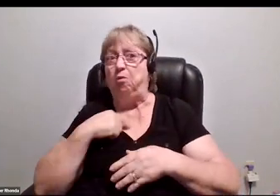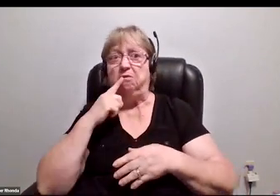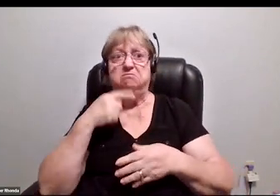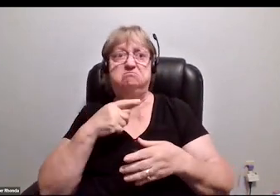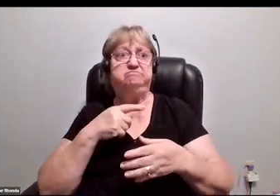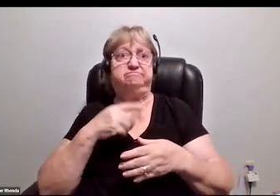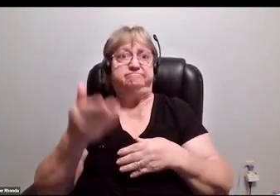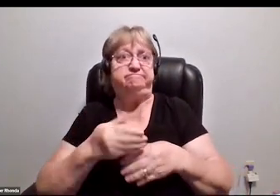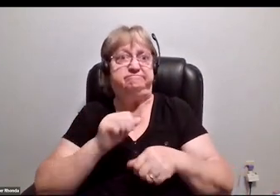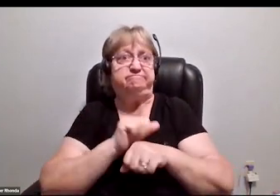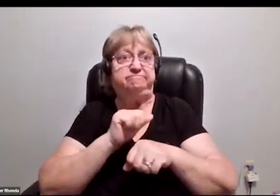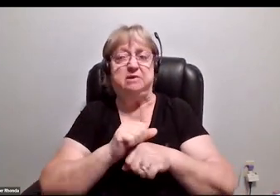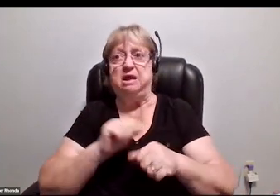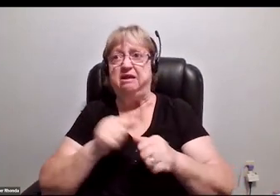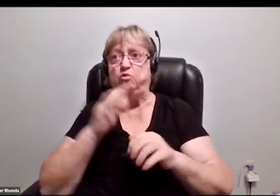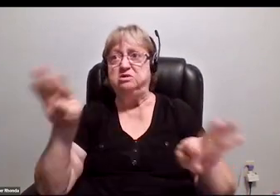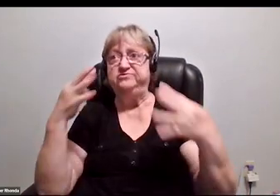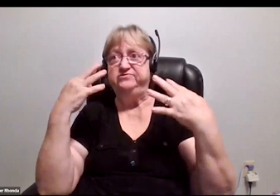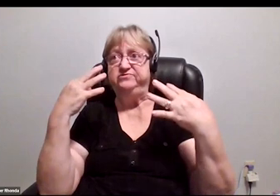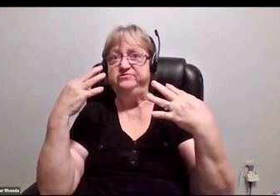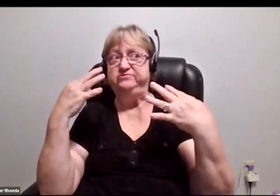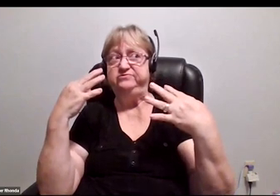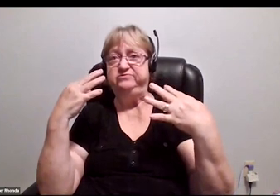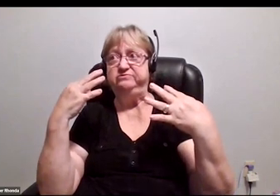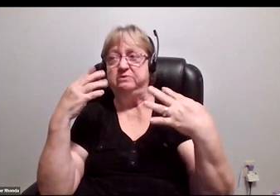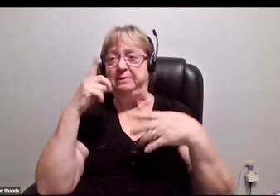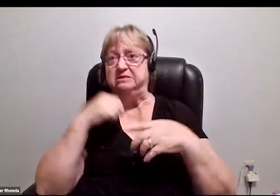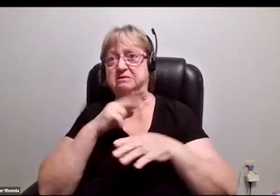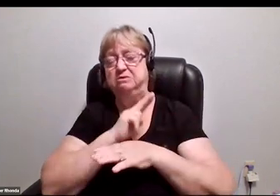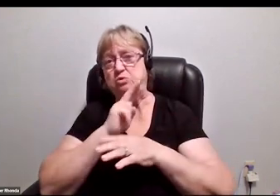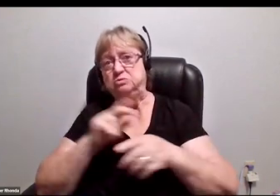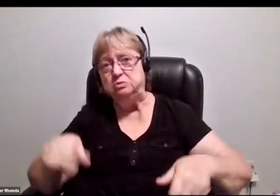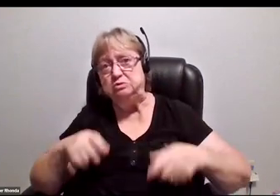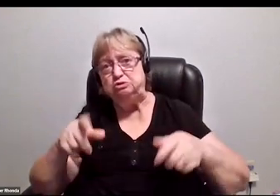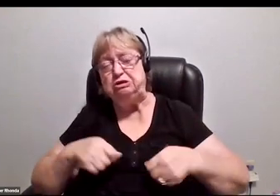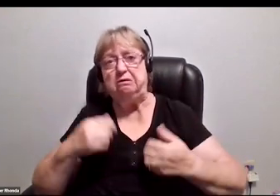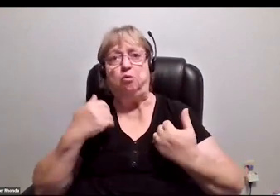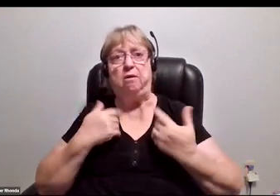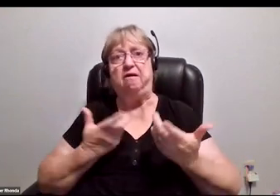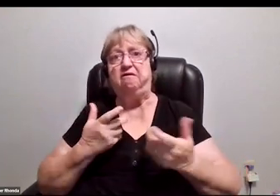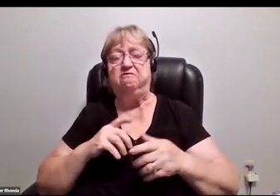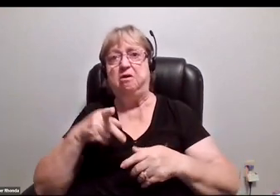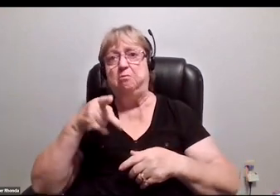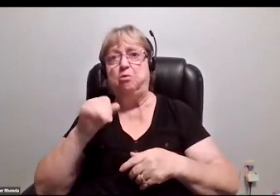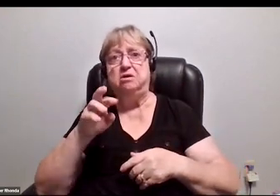or everyone's staring at you because you're a wheelchair user or a prosthetic user, or maybe you're using some other device to try to keep up.